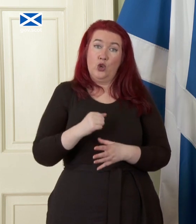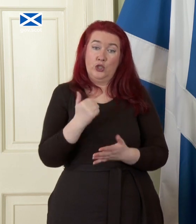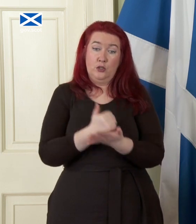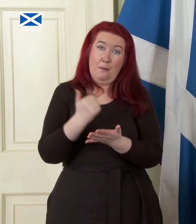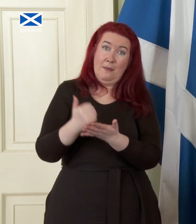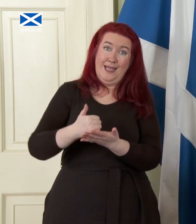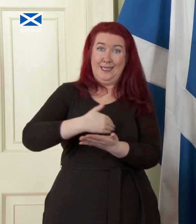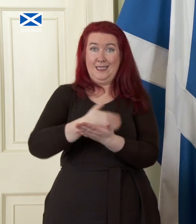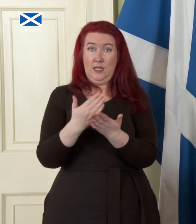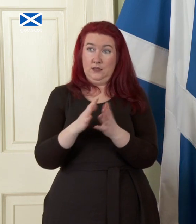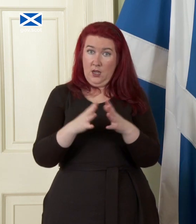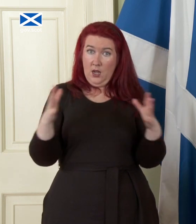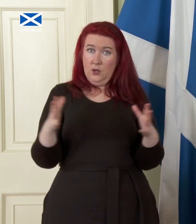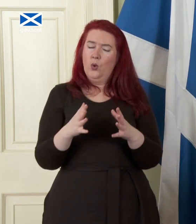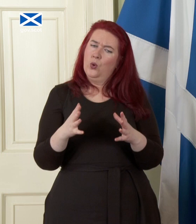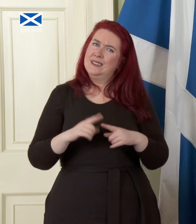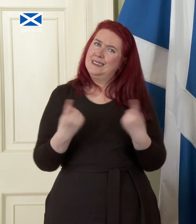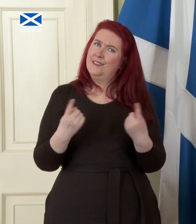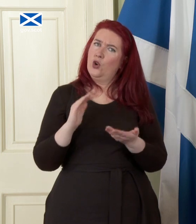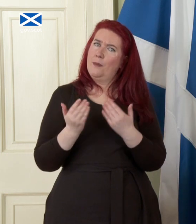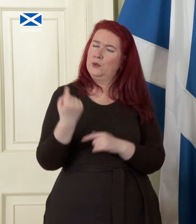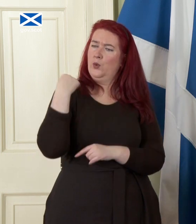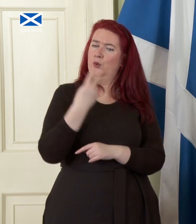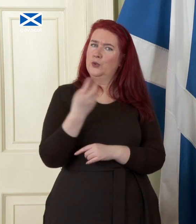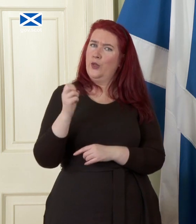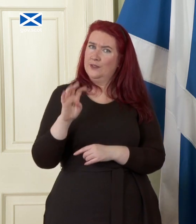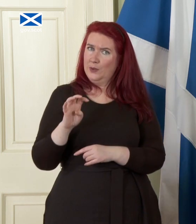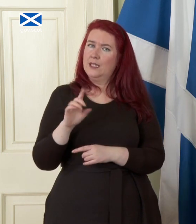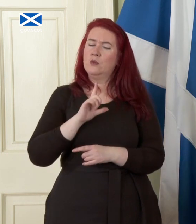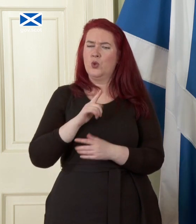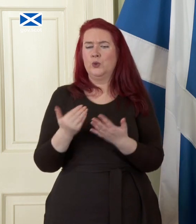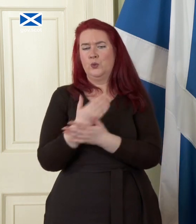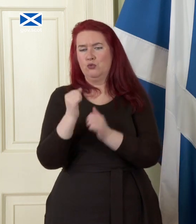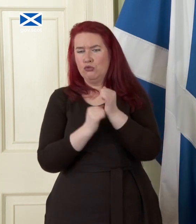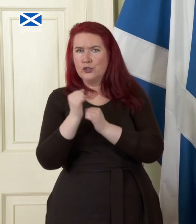sector is actually different to it was in 2014 because of some of the restructuring in banks